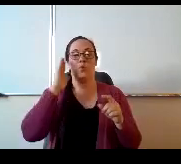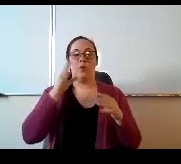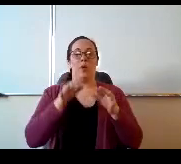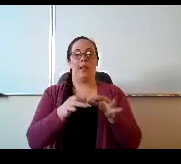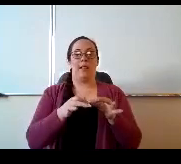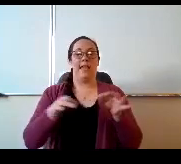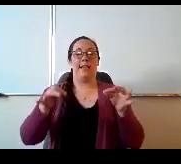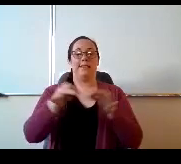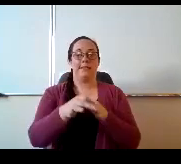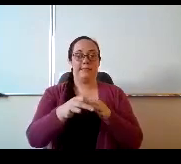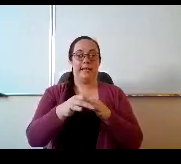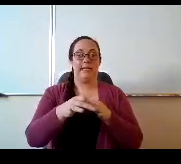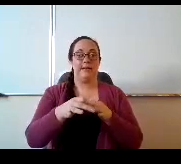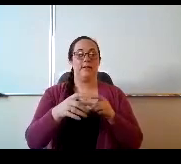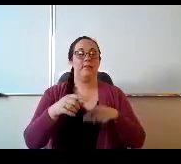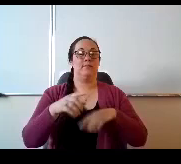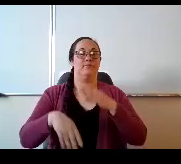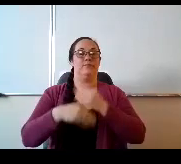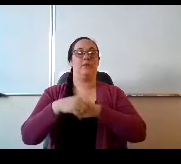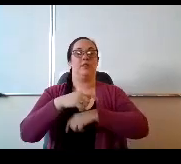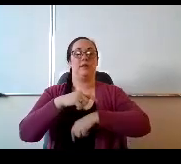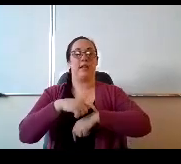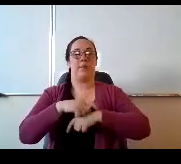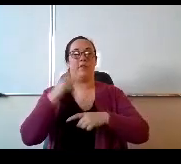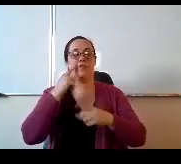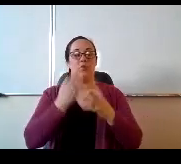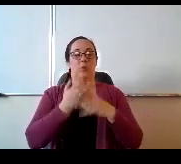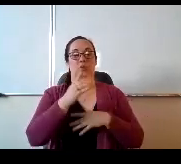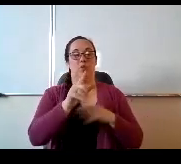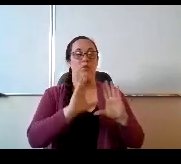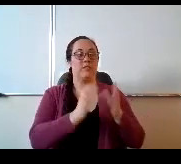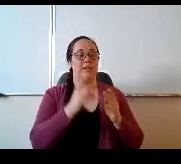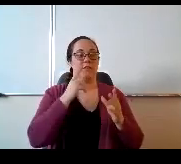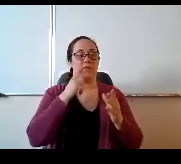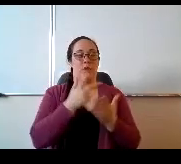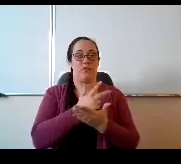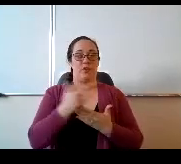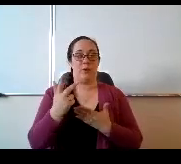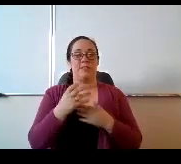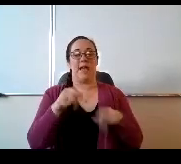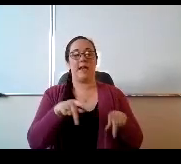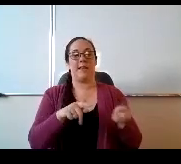through those three weeks and allow those students an opportunity. If they've been struggling with those,